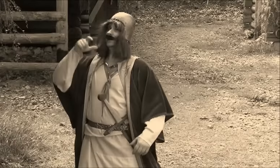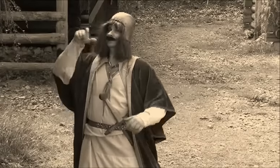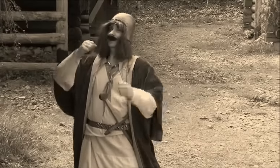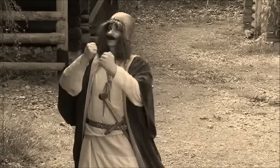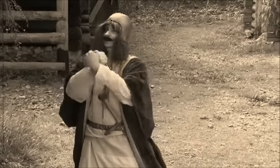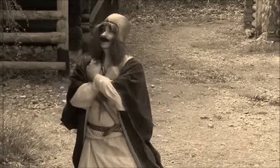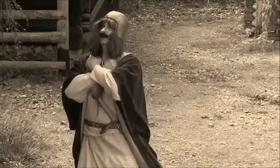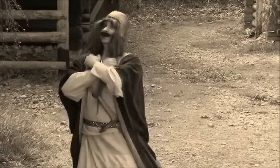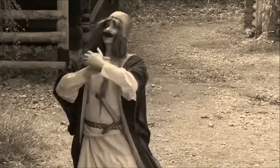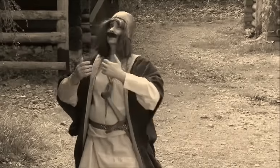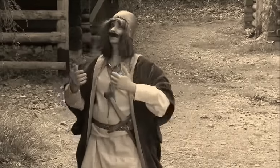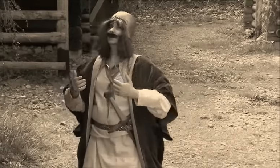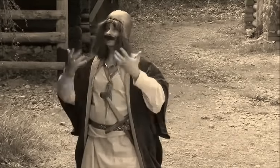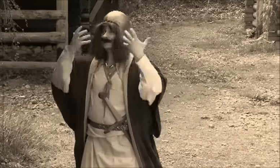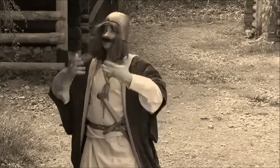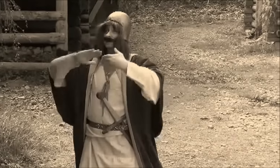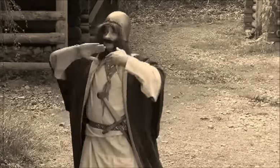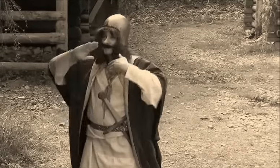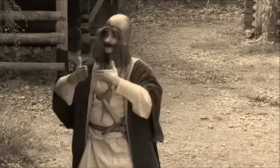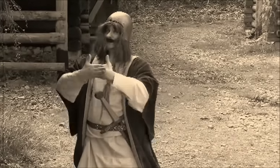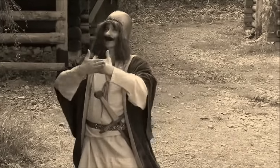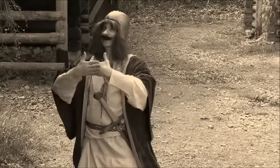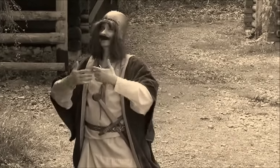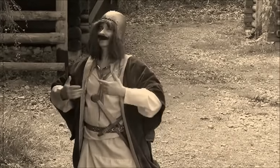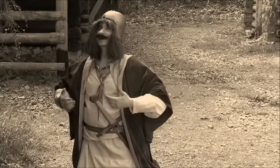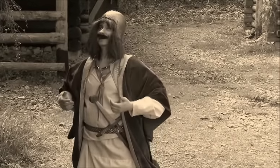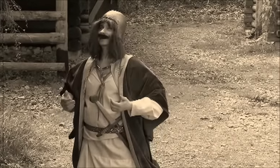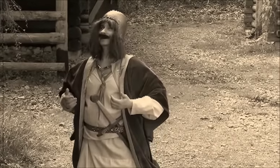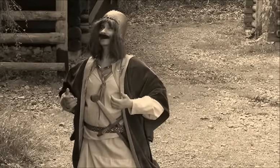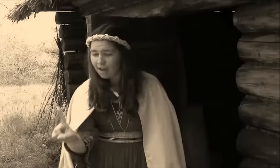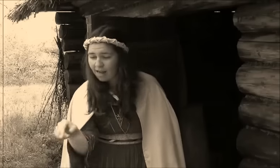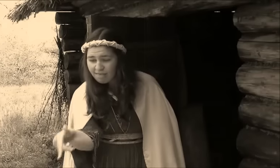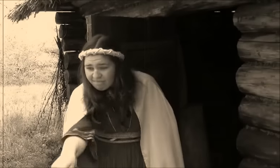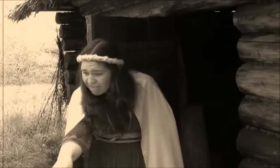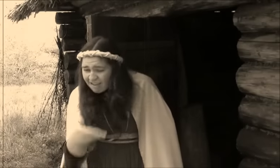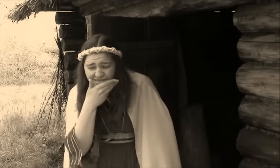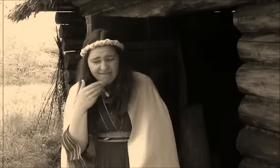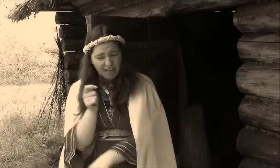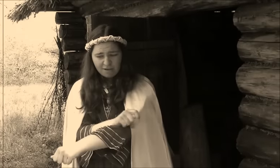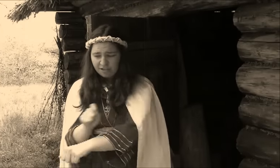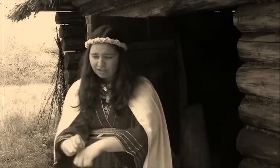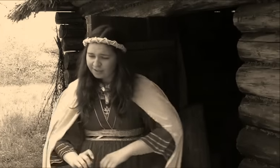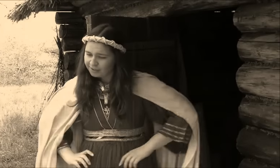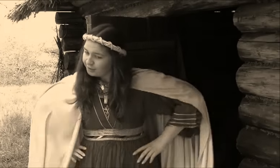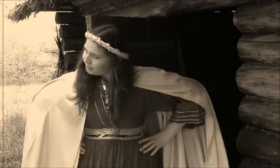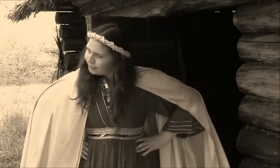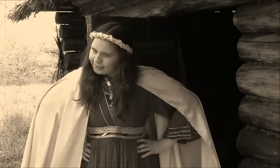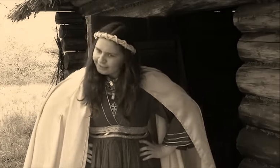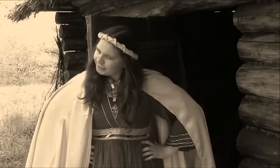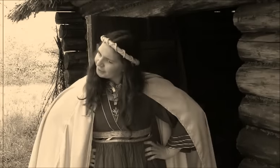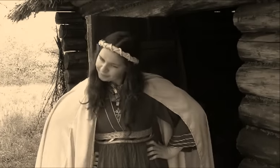I love you, will you marry me? But you are not Christian!